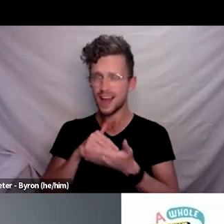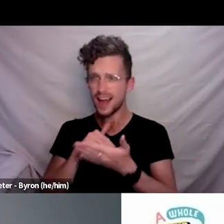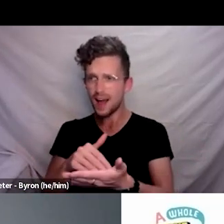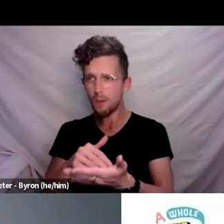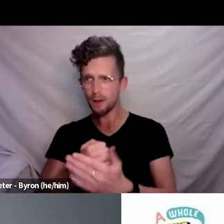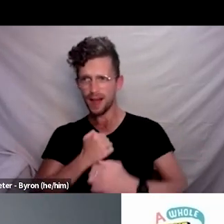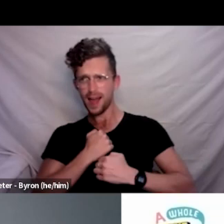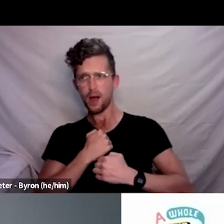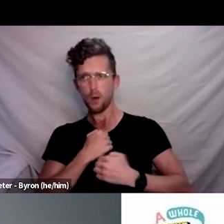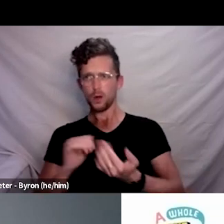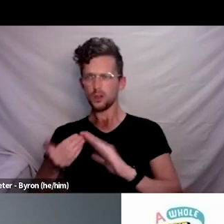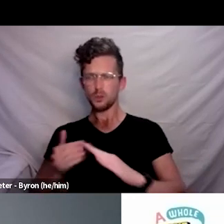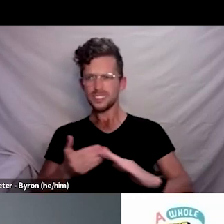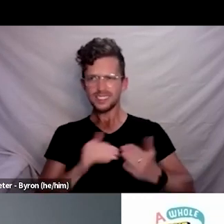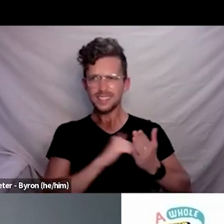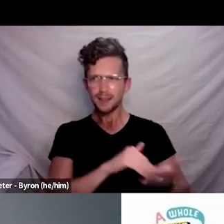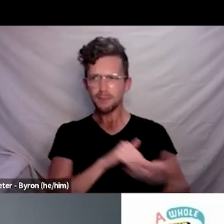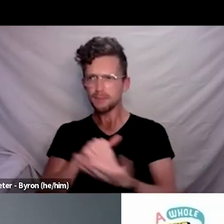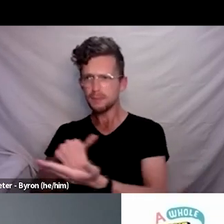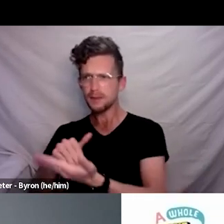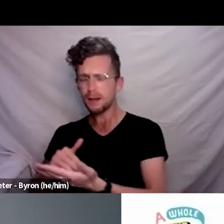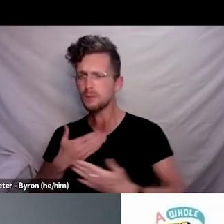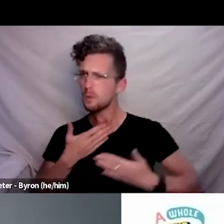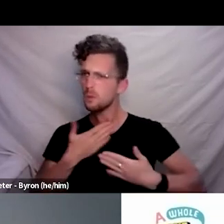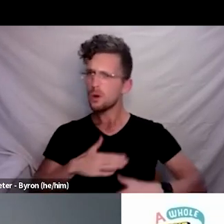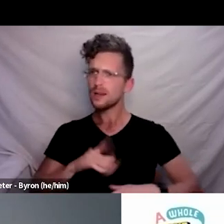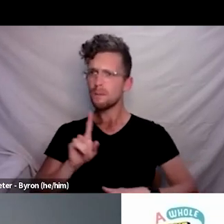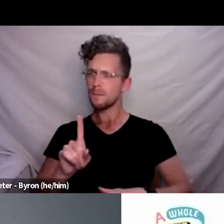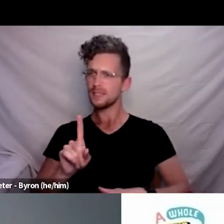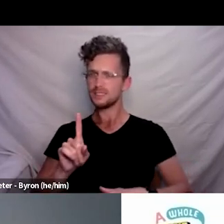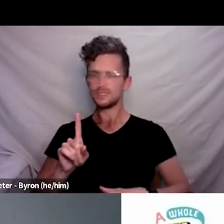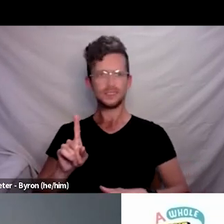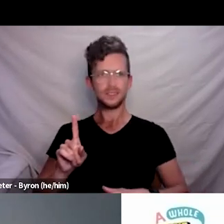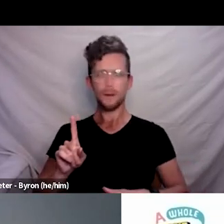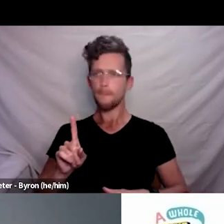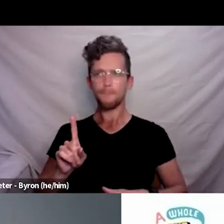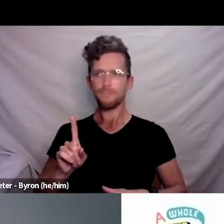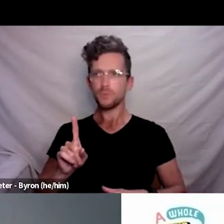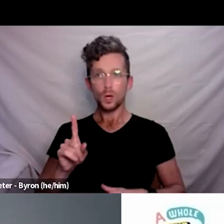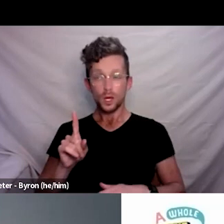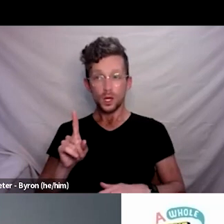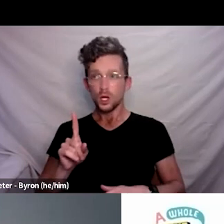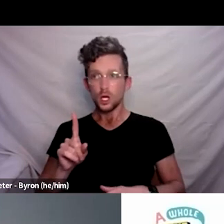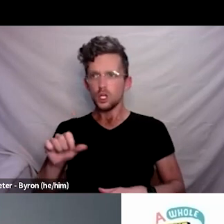We want to make sure that there are not individuals who have to take on a responsibility